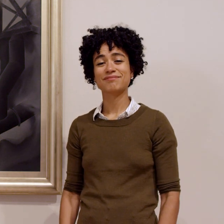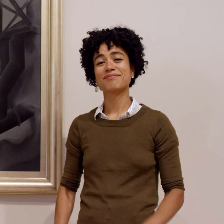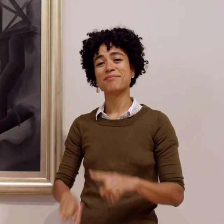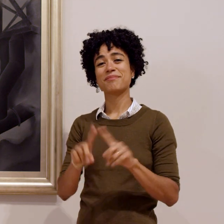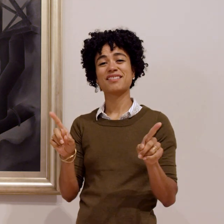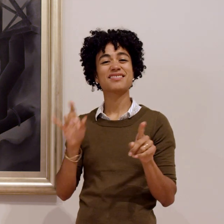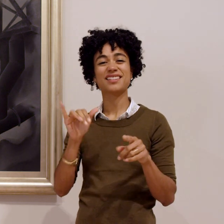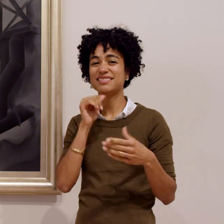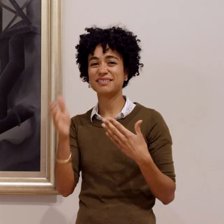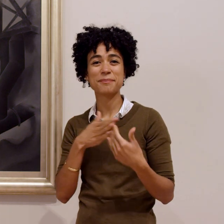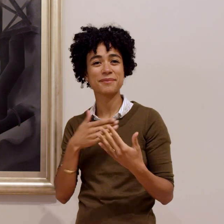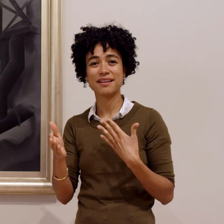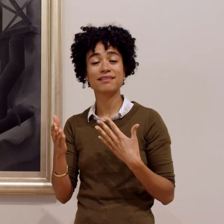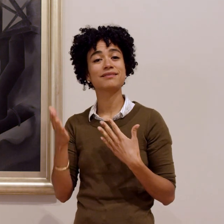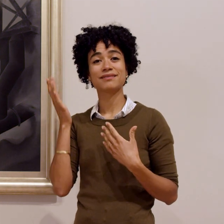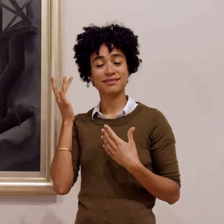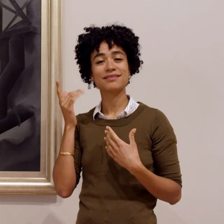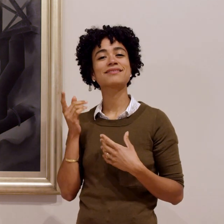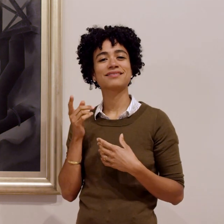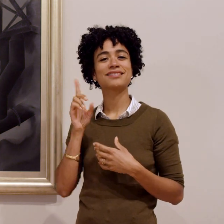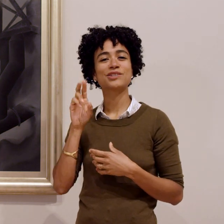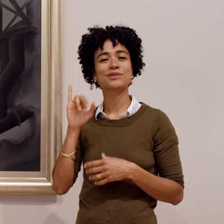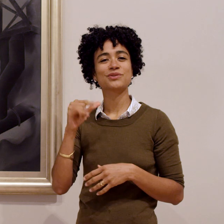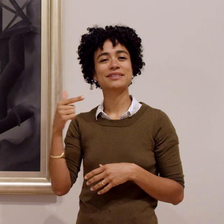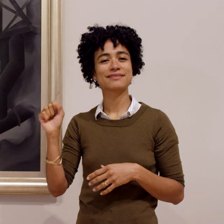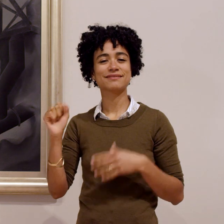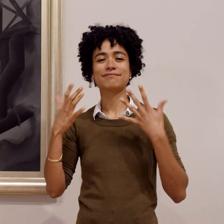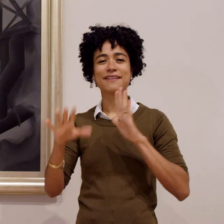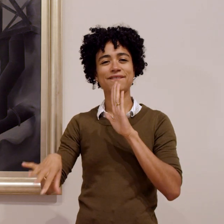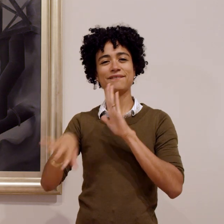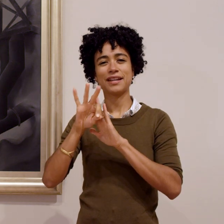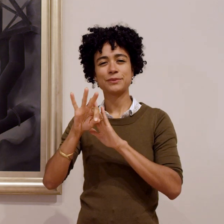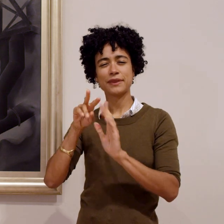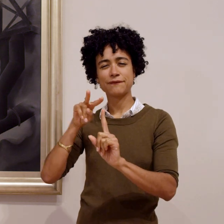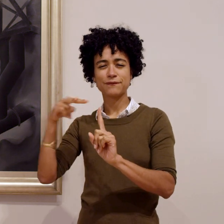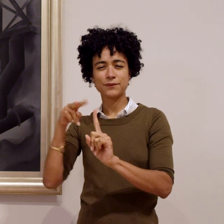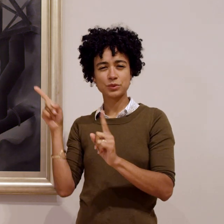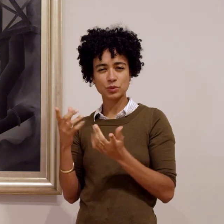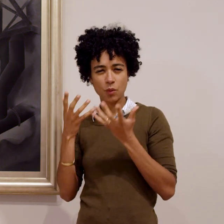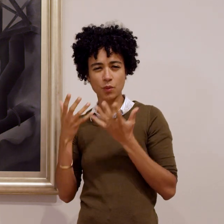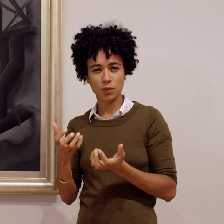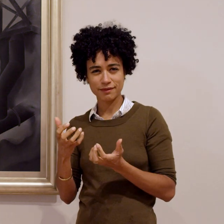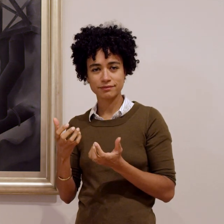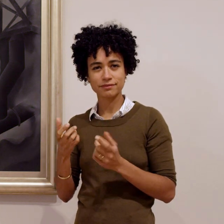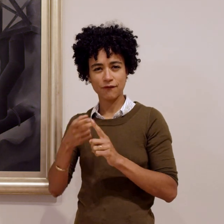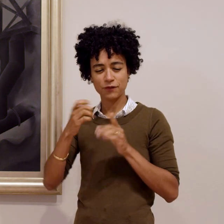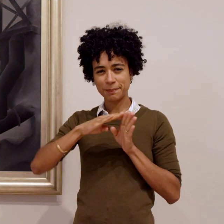But that didn’t matter to Driggs. She had already found her view.